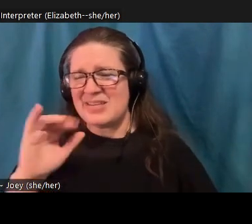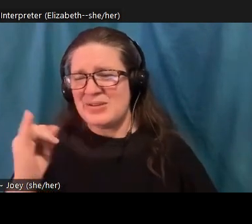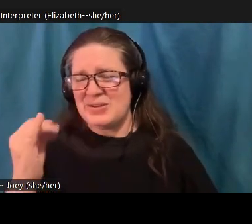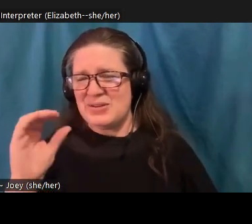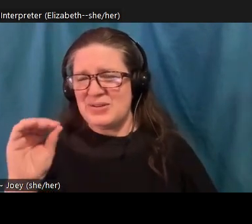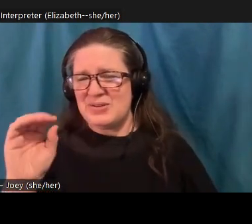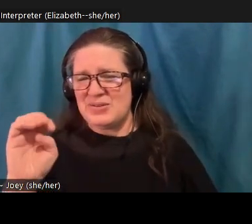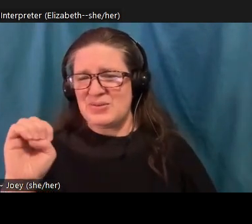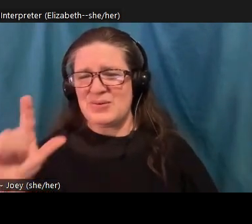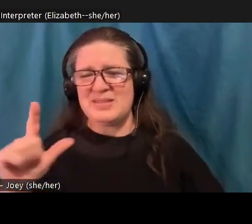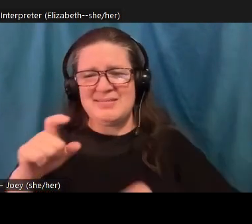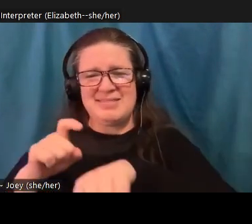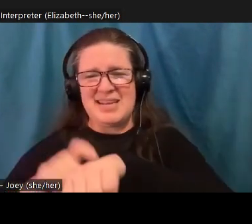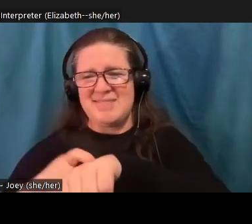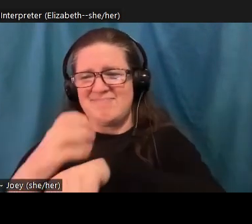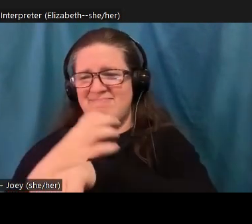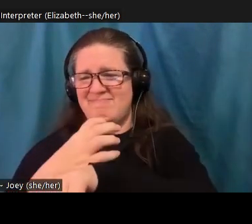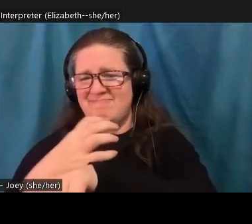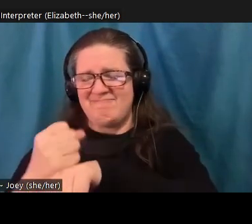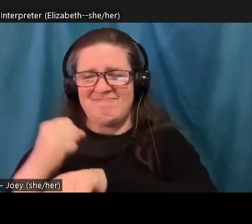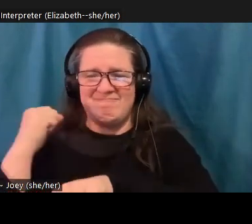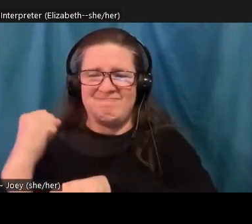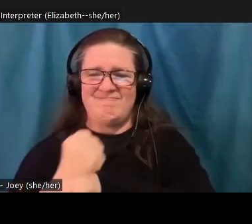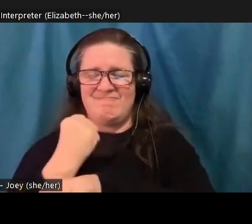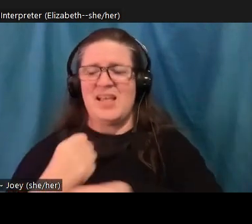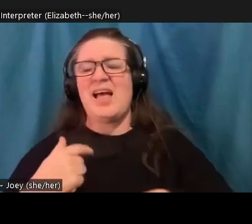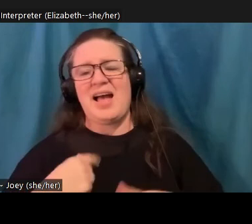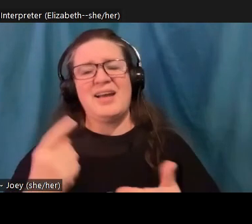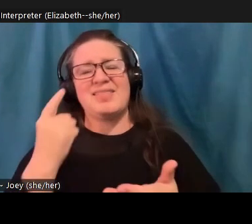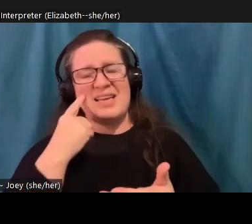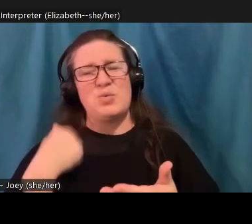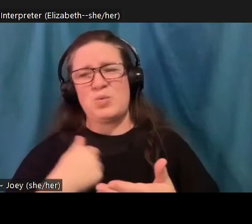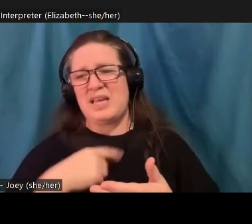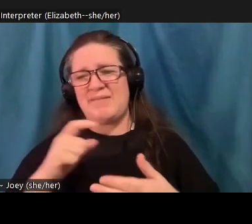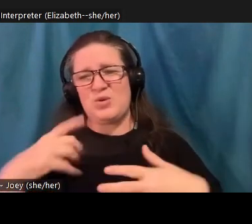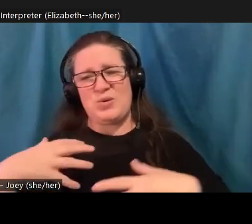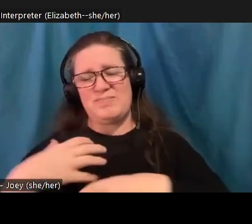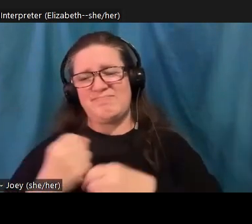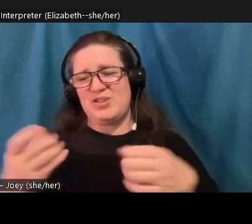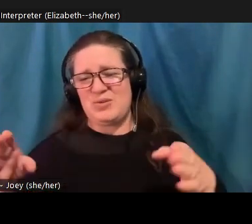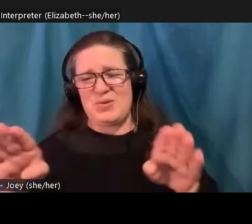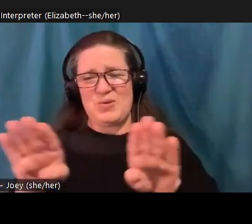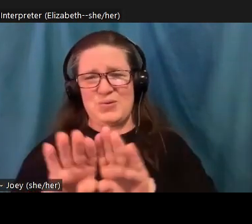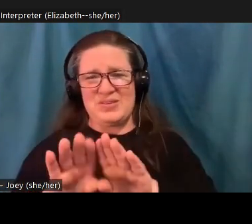to call or start doing our wrap up. But thank you so much. There is a email me